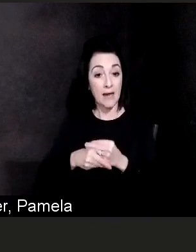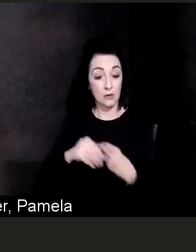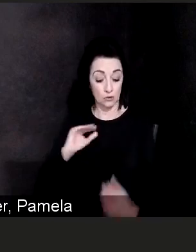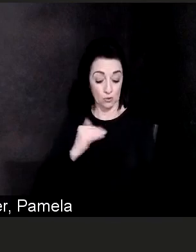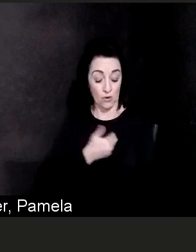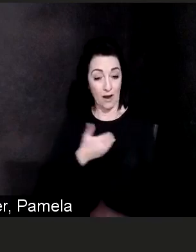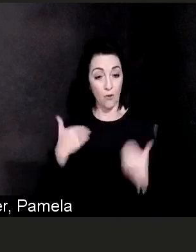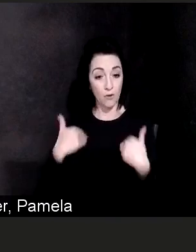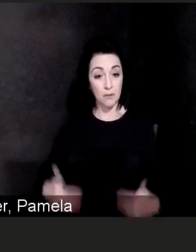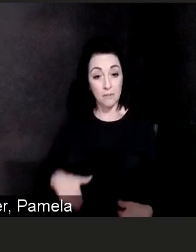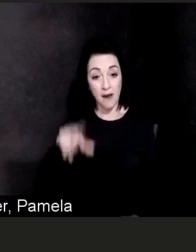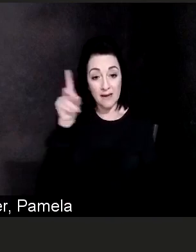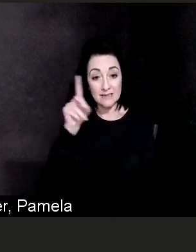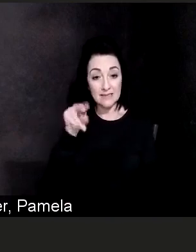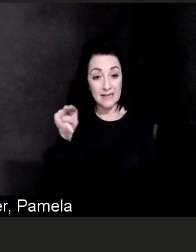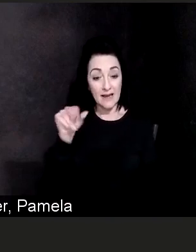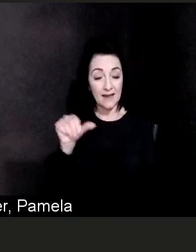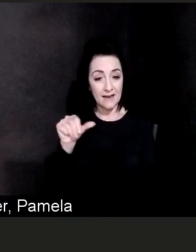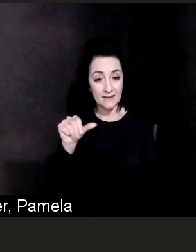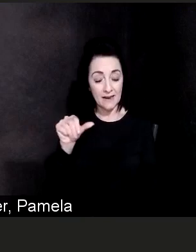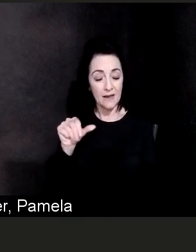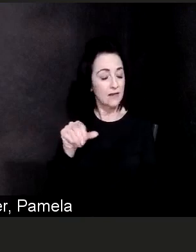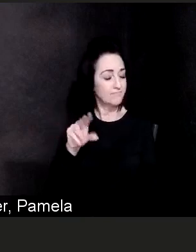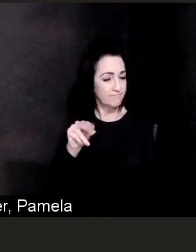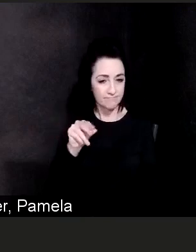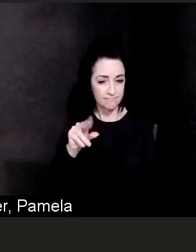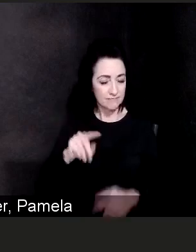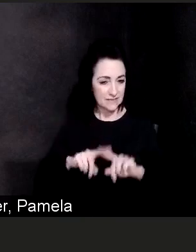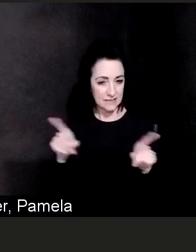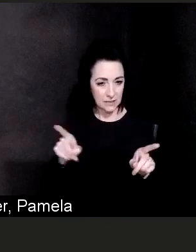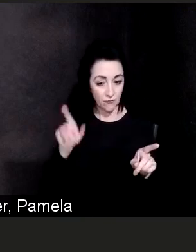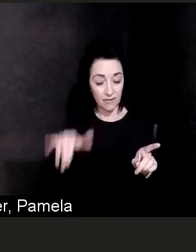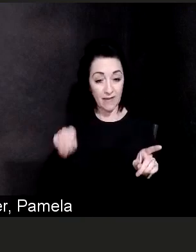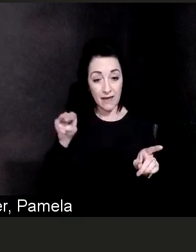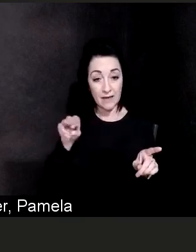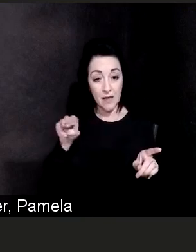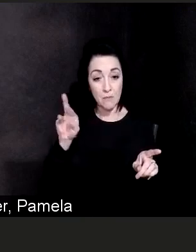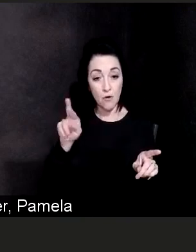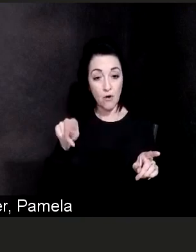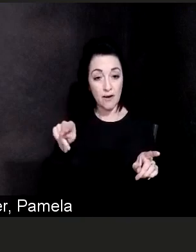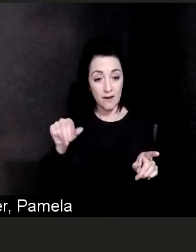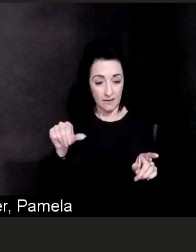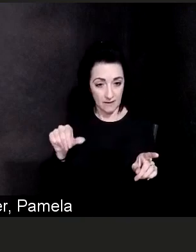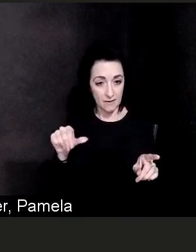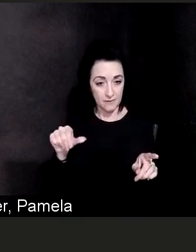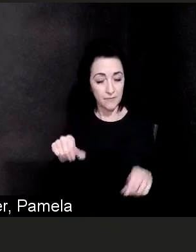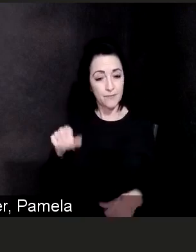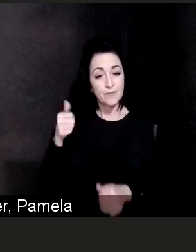This messenger RNA, as a matter of fact, is degraded very easy by our body.